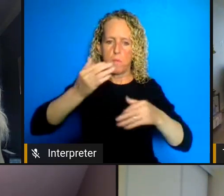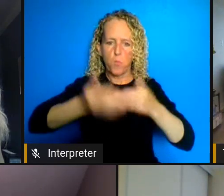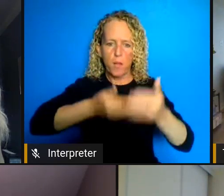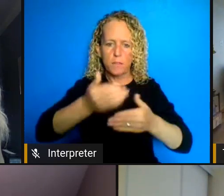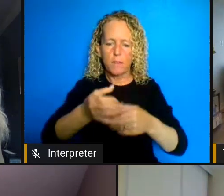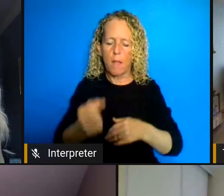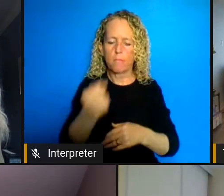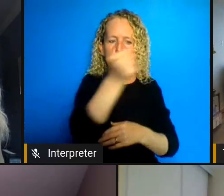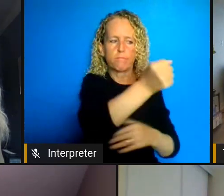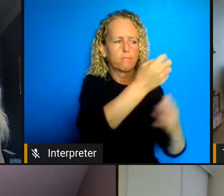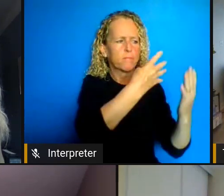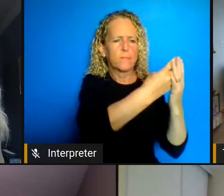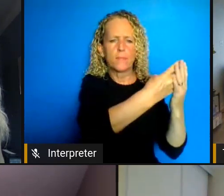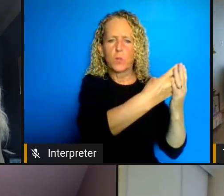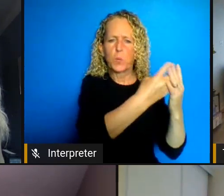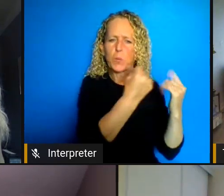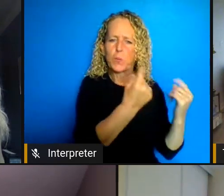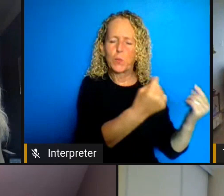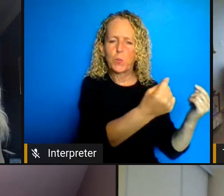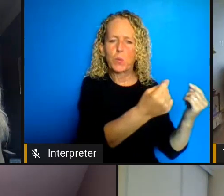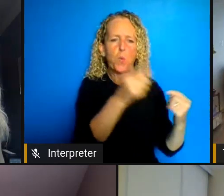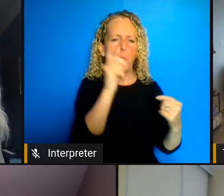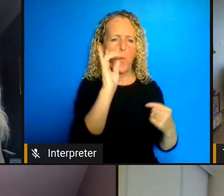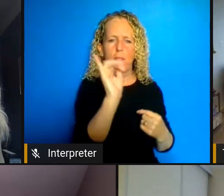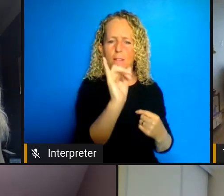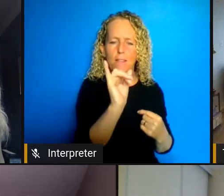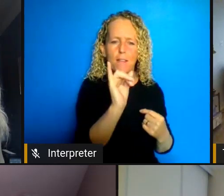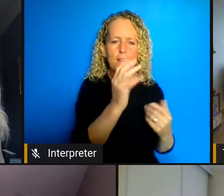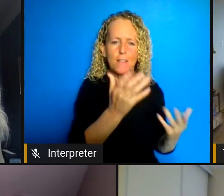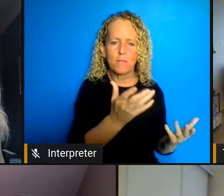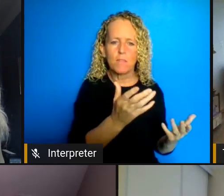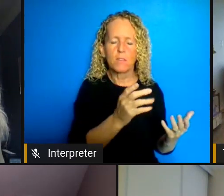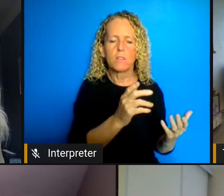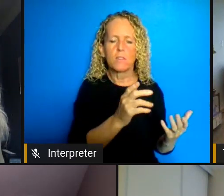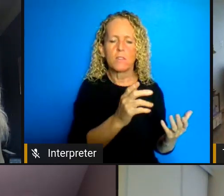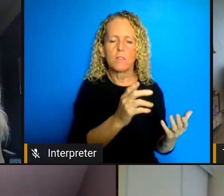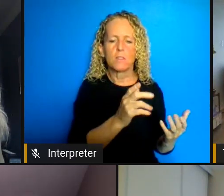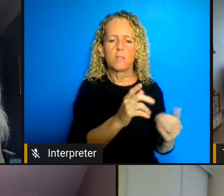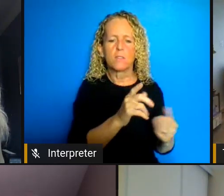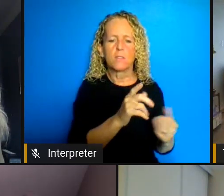practices and as you dimension more broadly at social justice issues that is